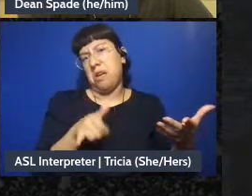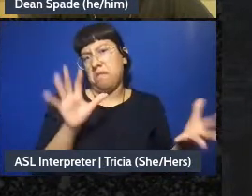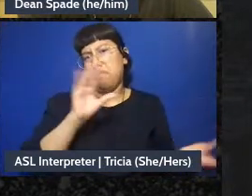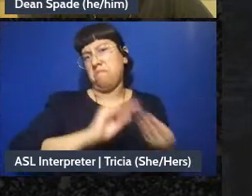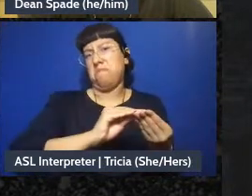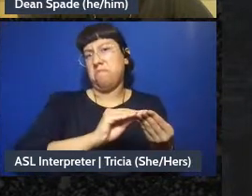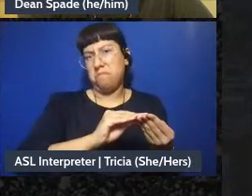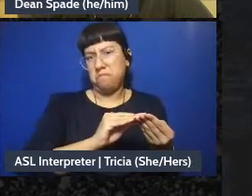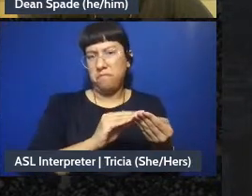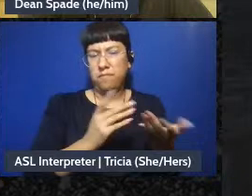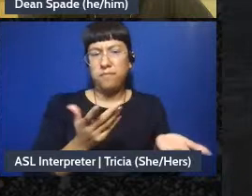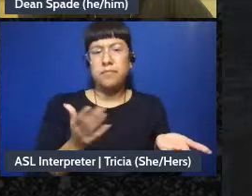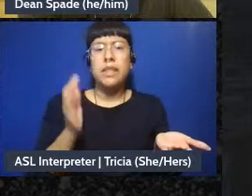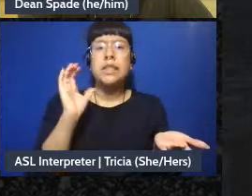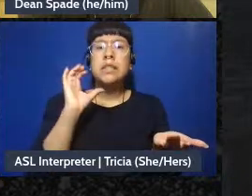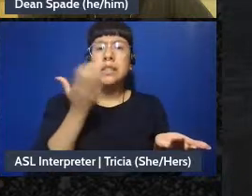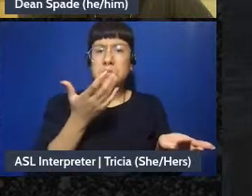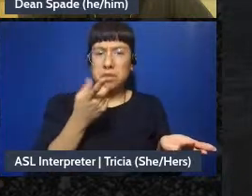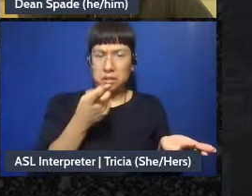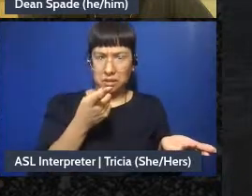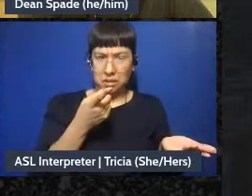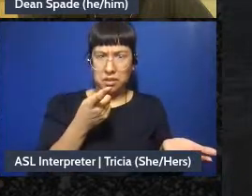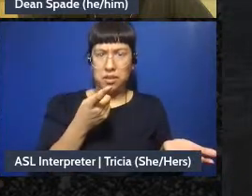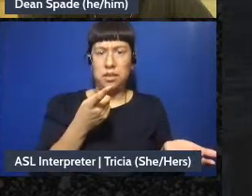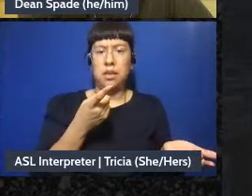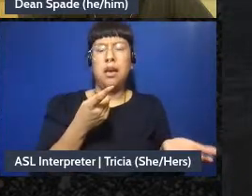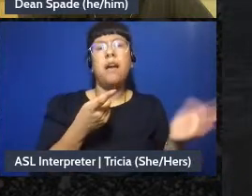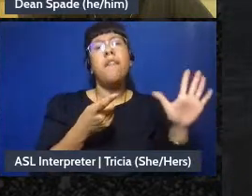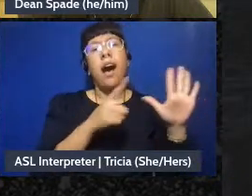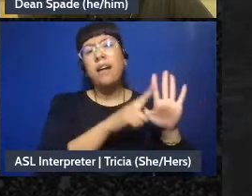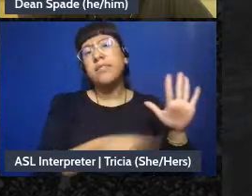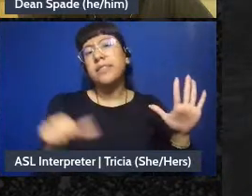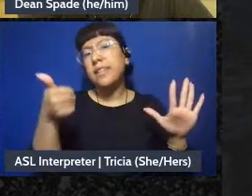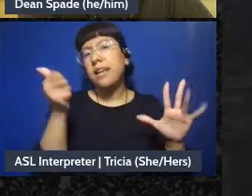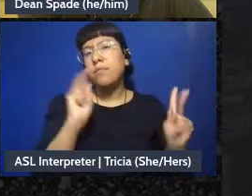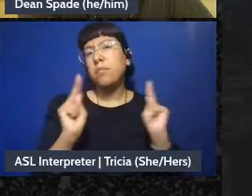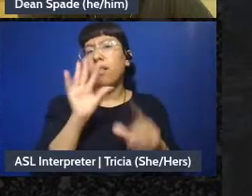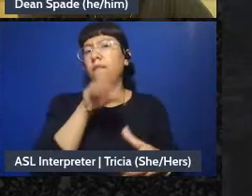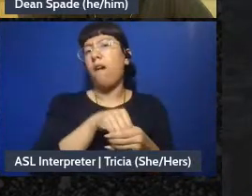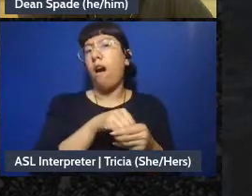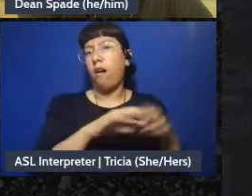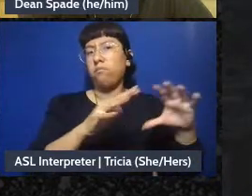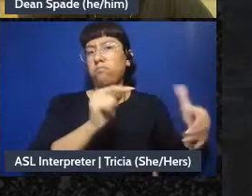So far it looks like the we got a lot of people who have five to ten people in their group